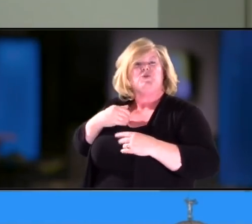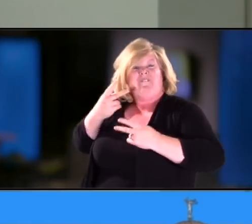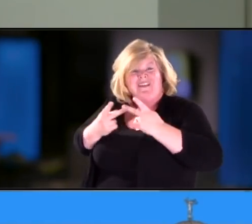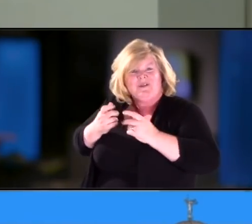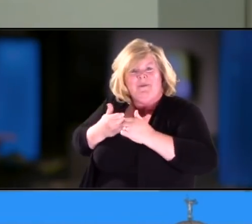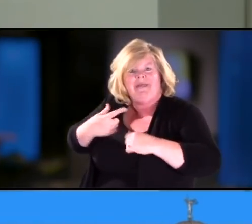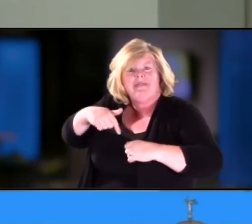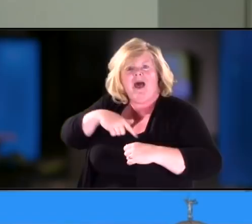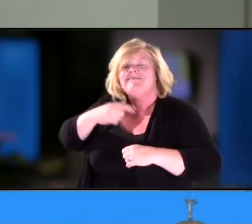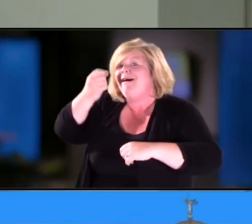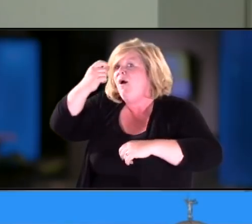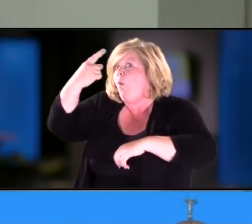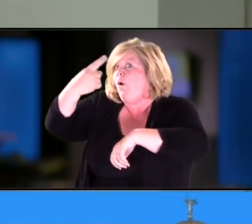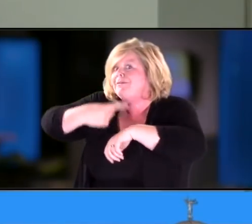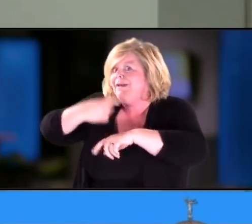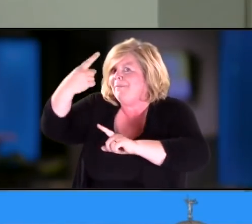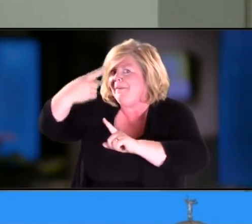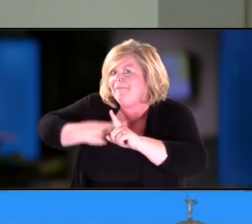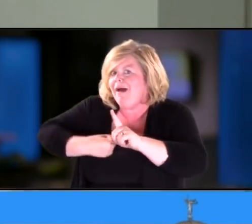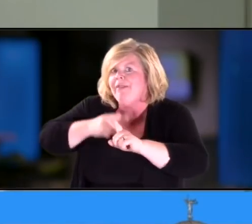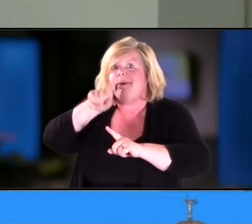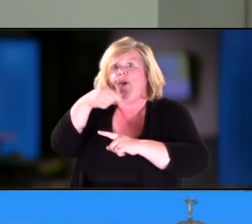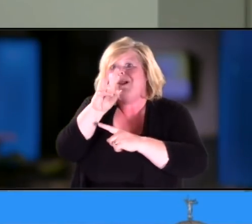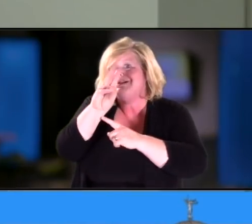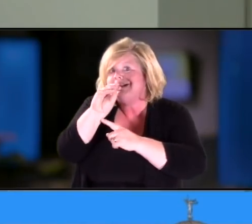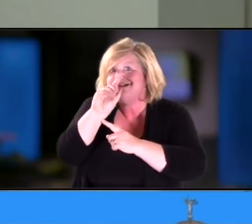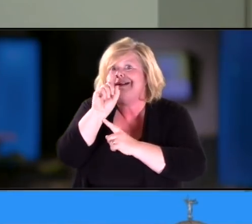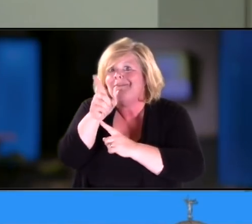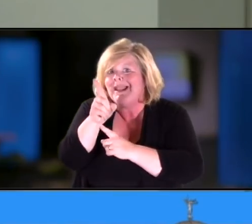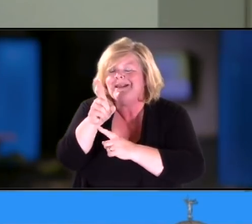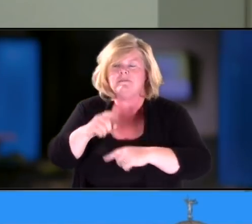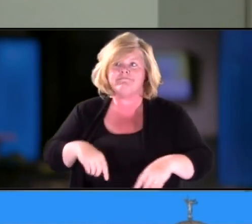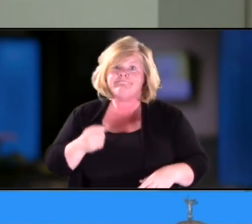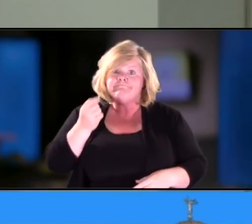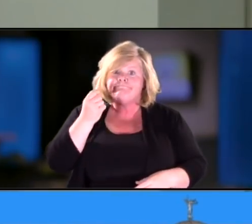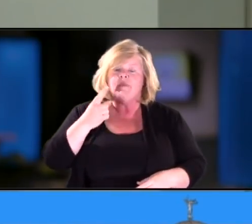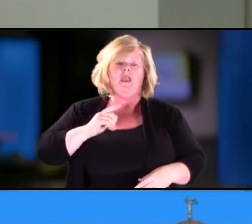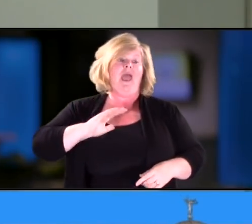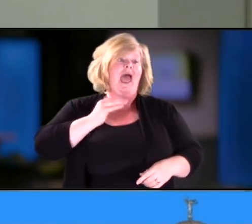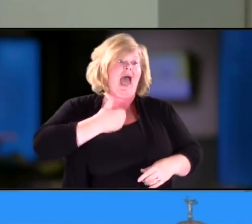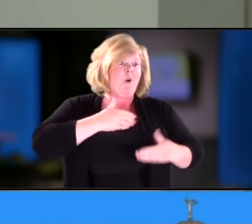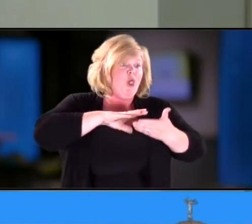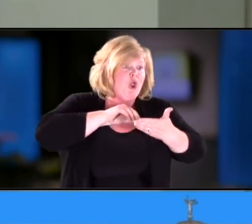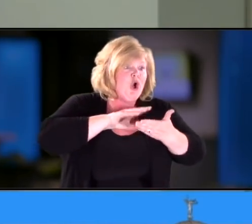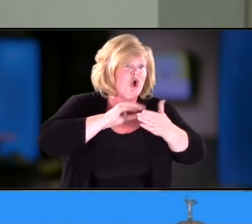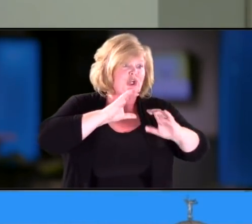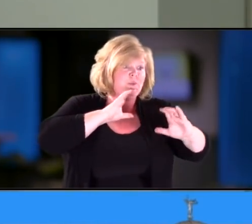all of my communication, my husband's communication, my son's communication with our daughter and her communication back to us